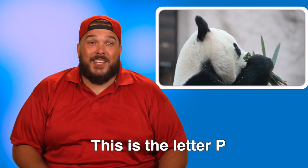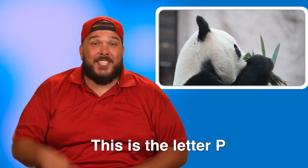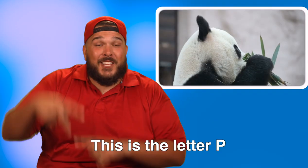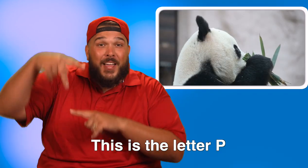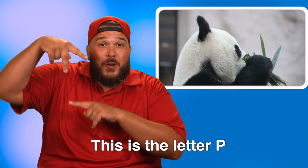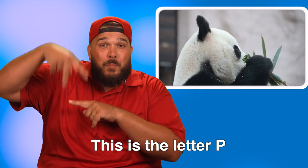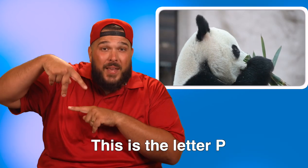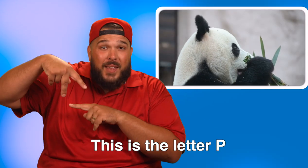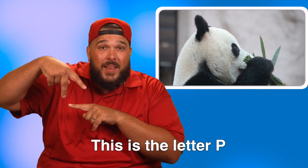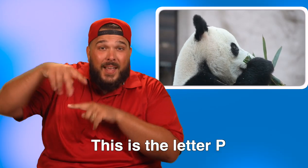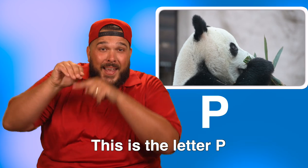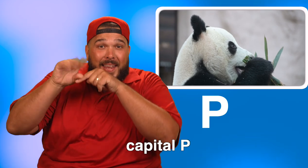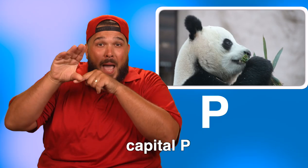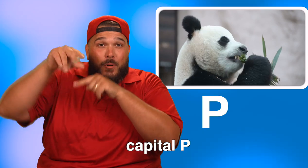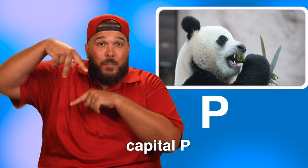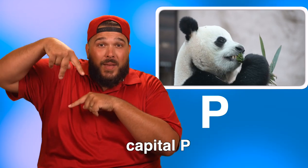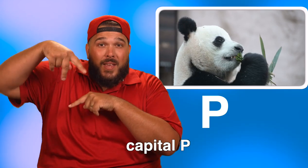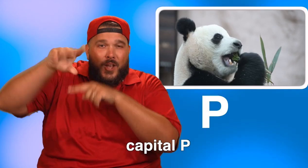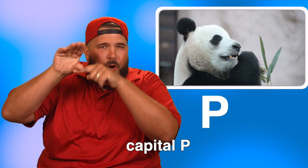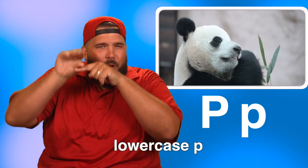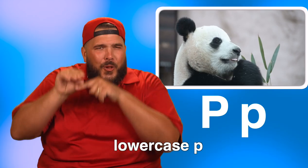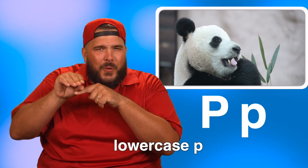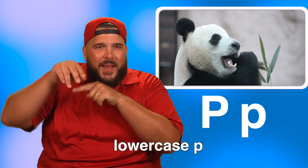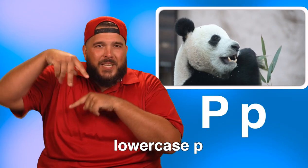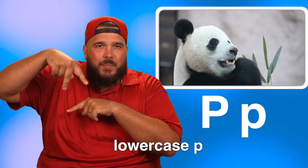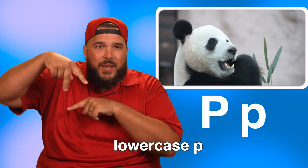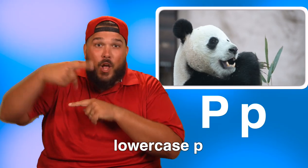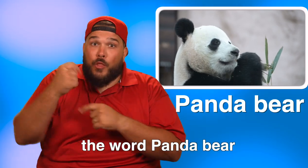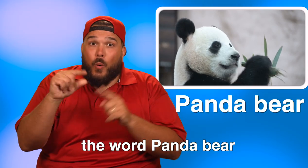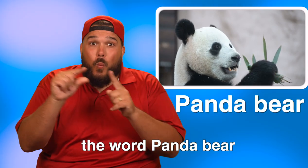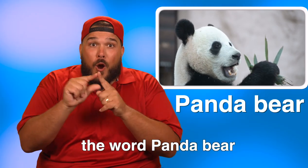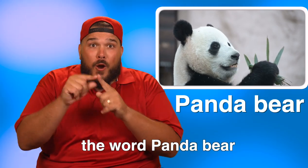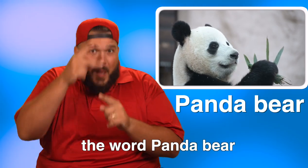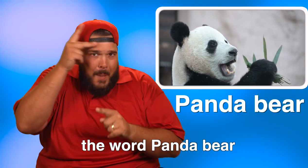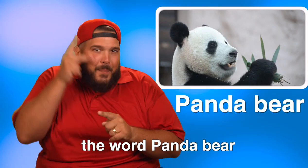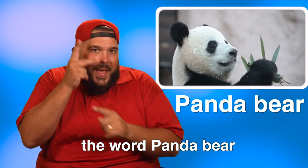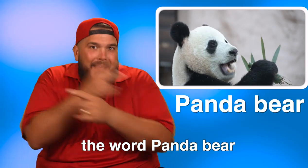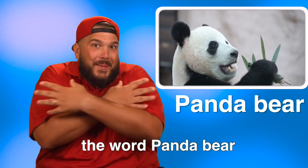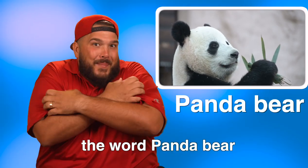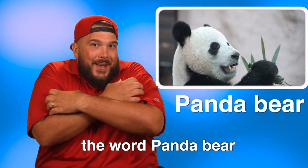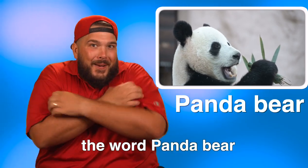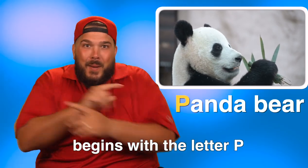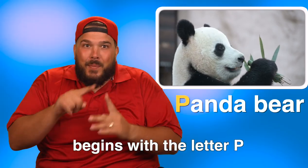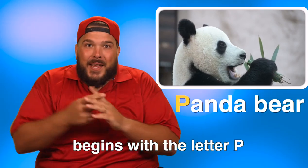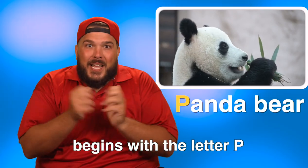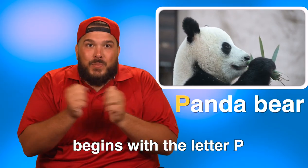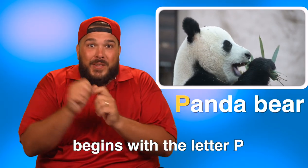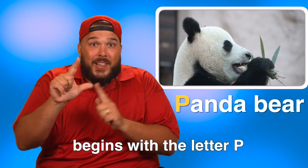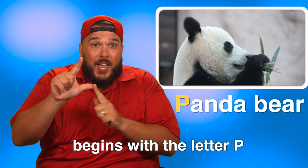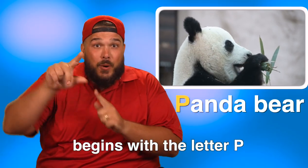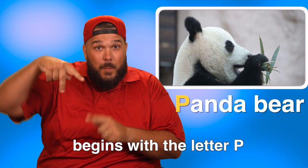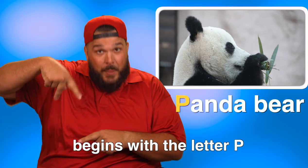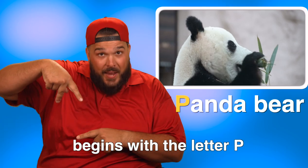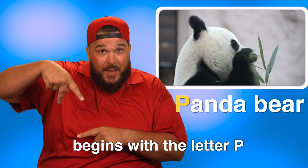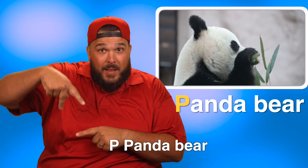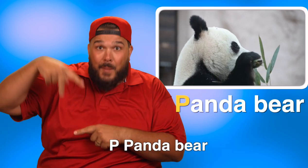This is the letter P. Capital P, lowercase p. The word panda bear begins with the letter P.